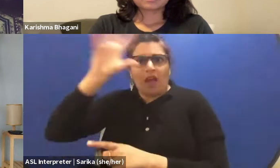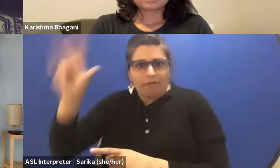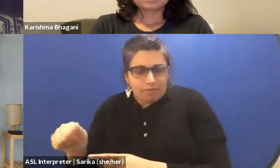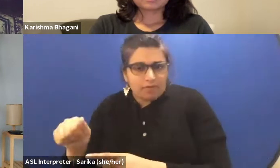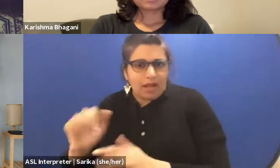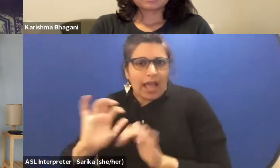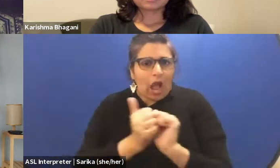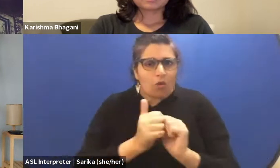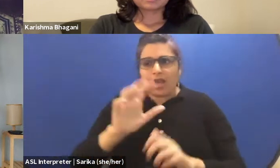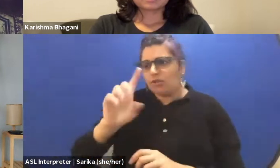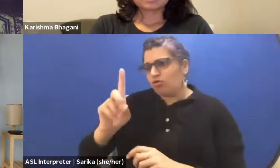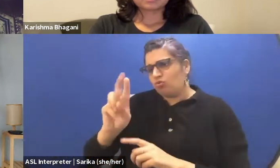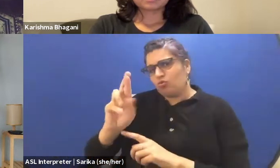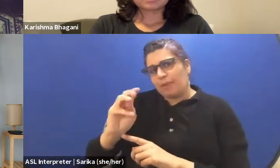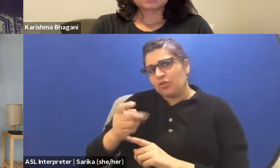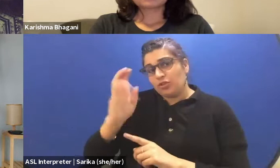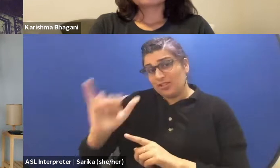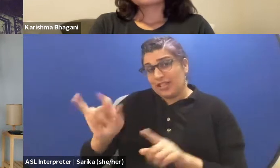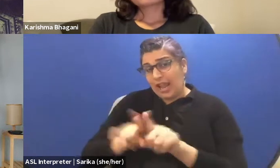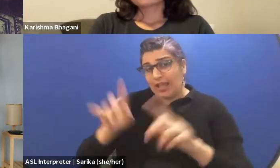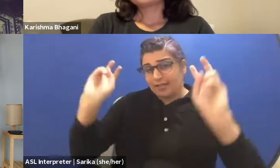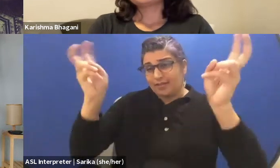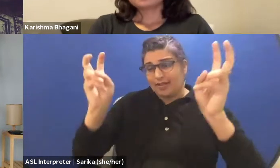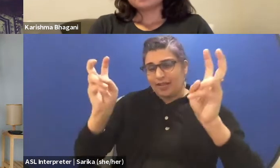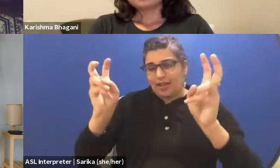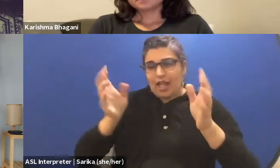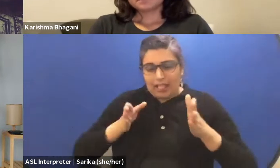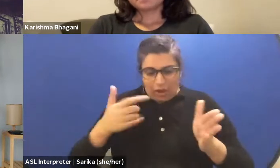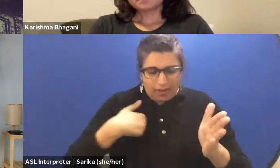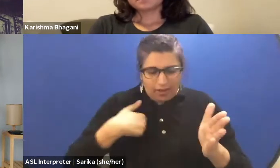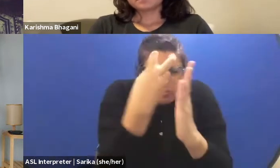to start digging deep into the creative process as a collective,